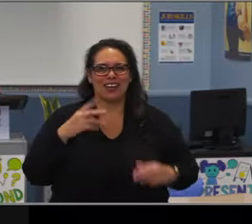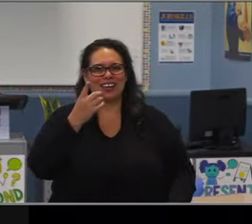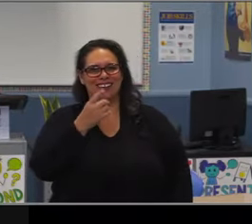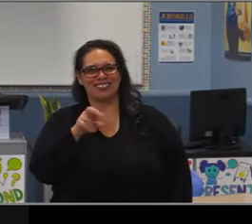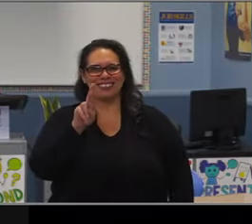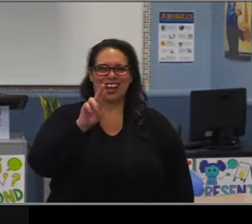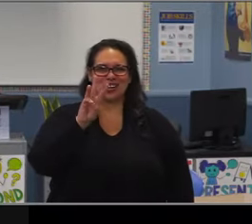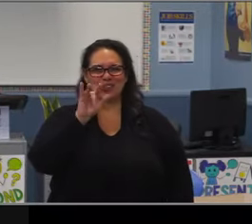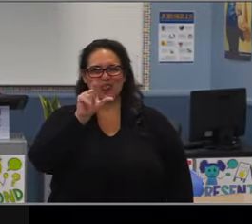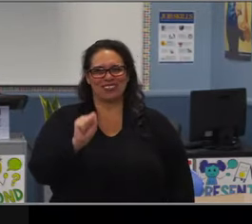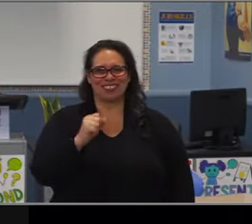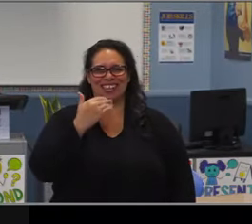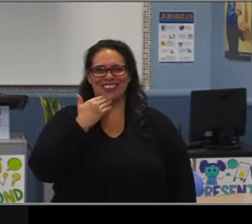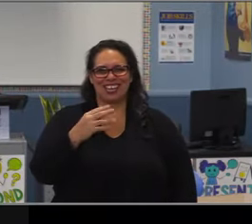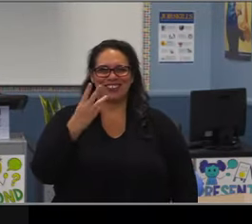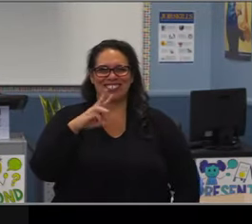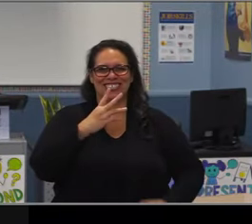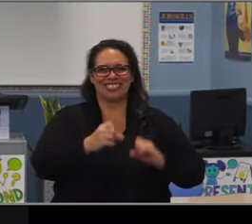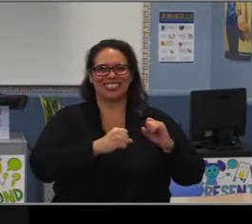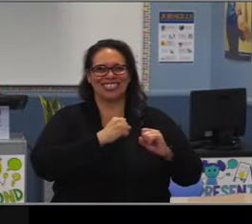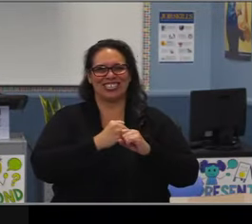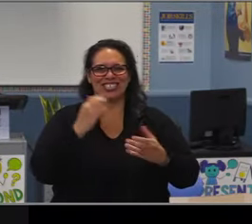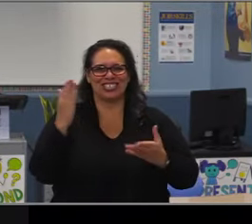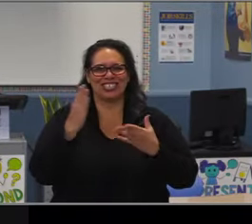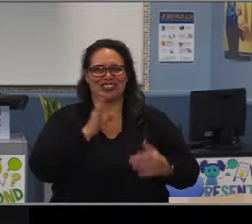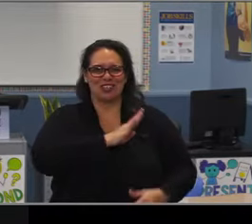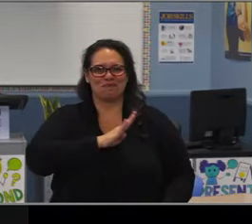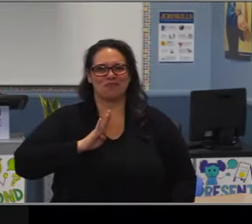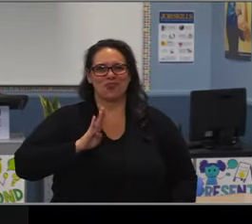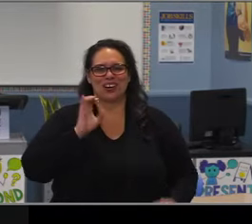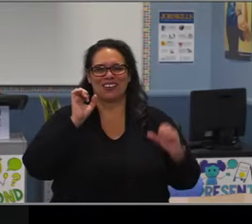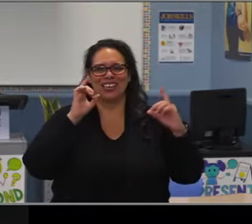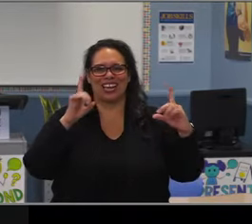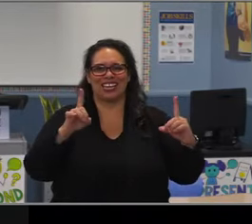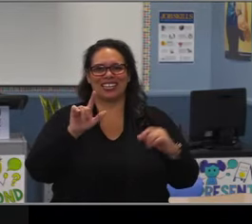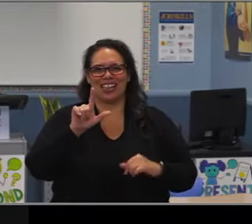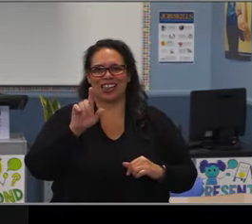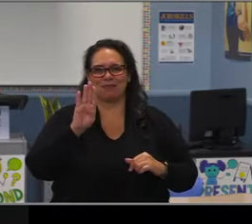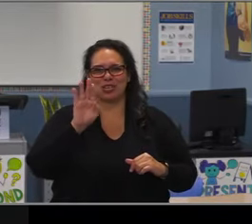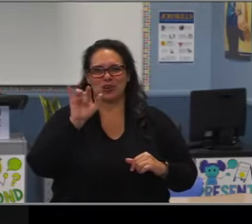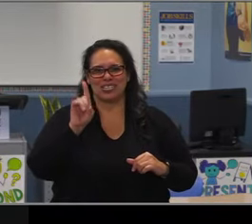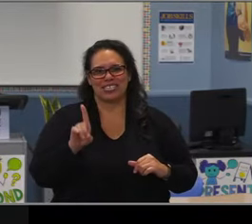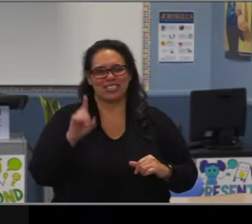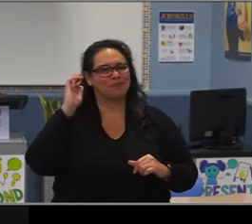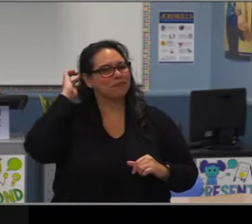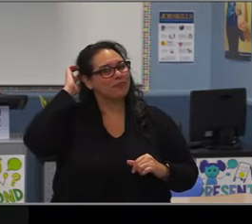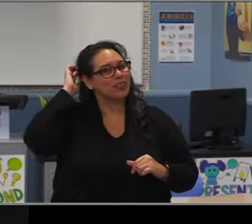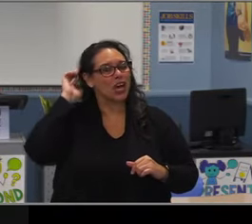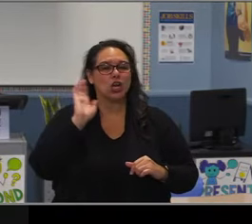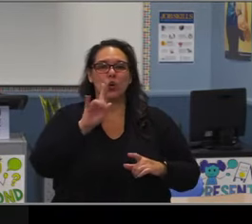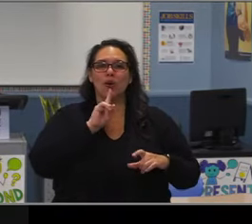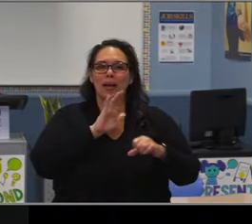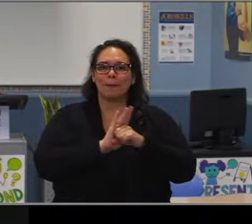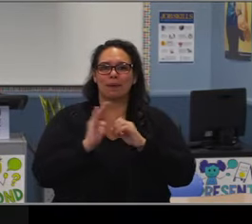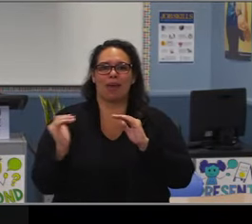and inspired me to pursue education with my full heart, your legacy runs deep and wide at LBUSD.